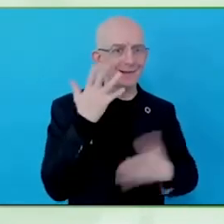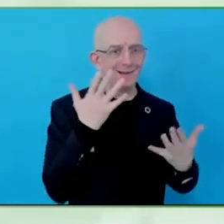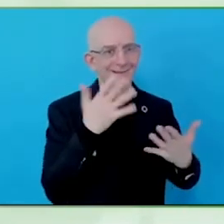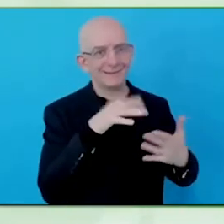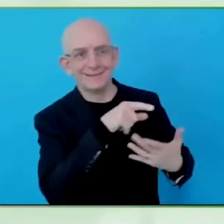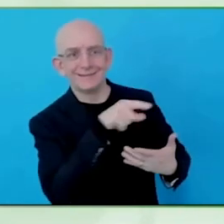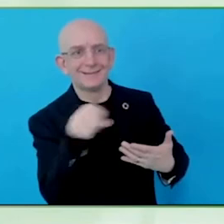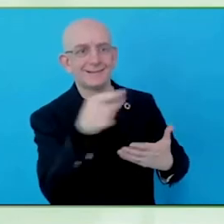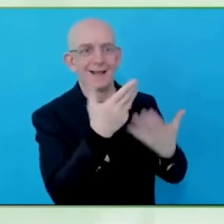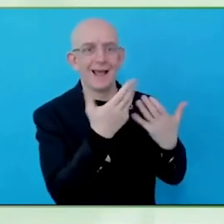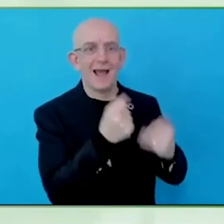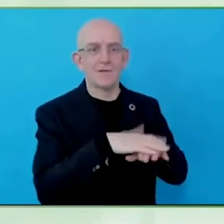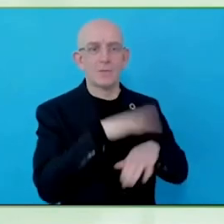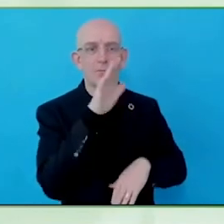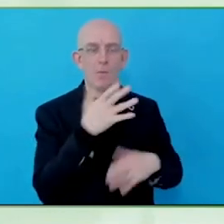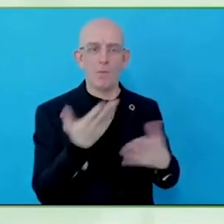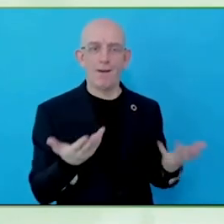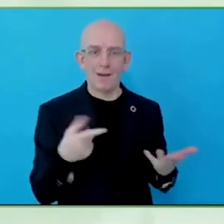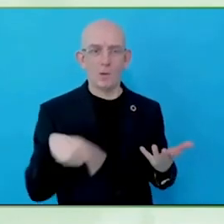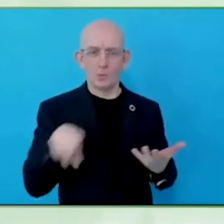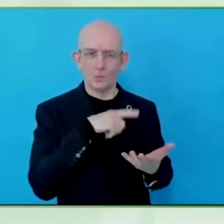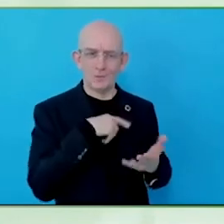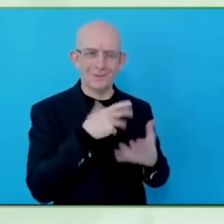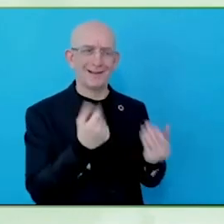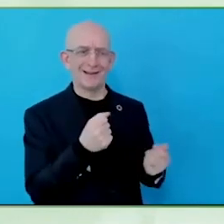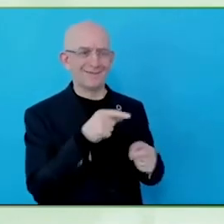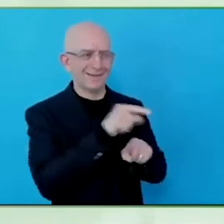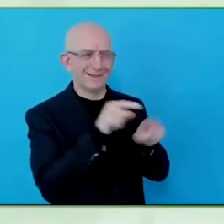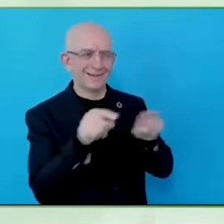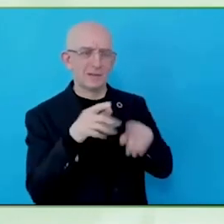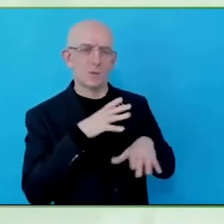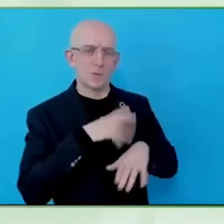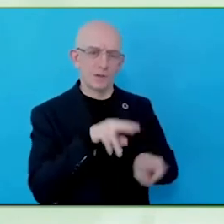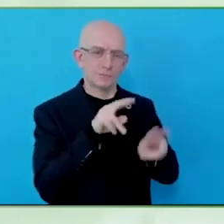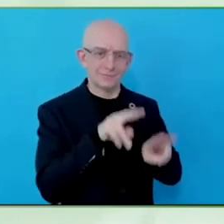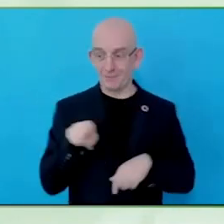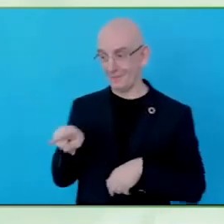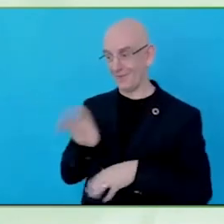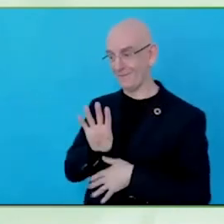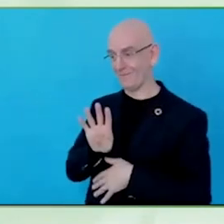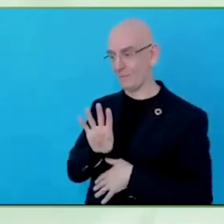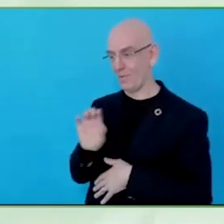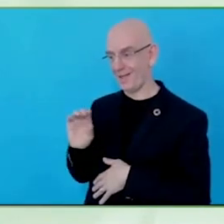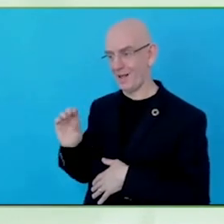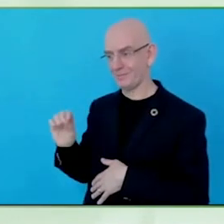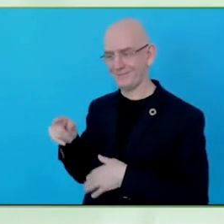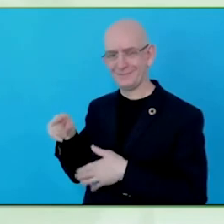is a real flaw in that. That is those tools that can more consistently, more inclusively, and